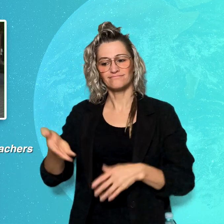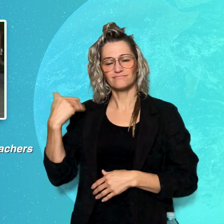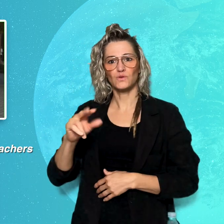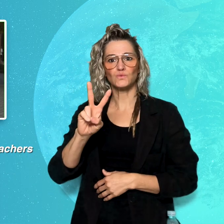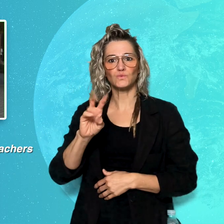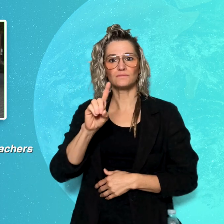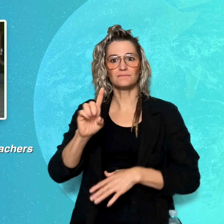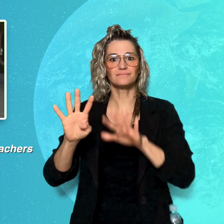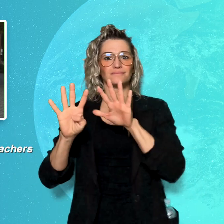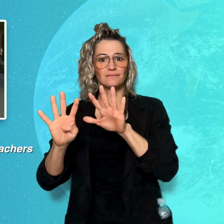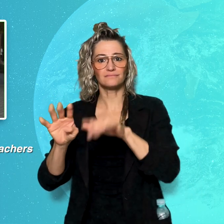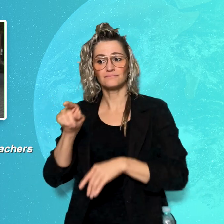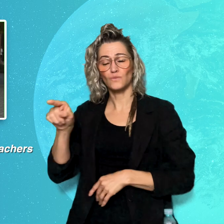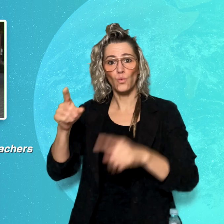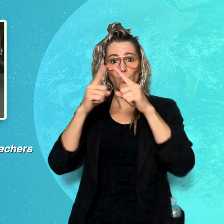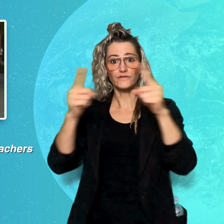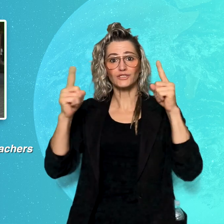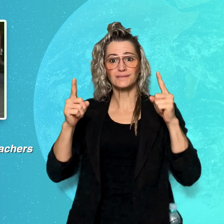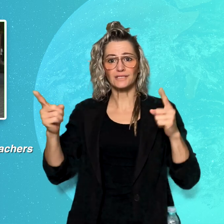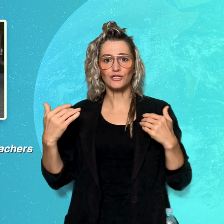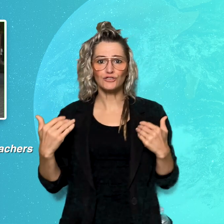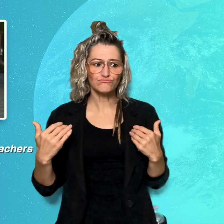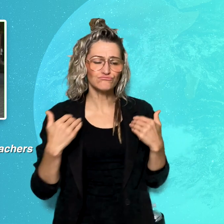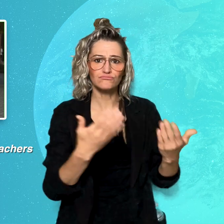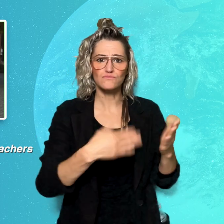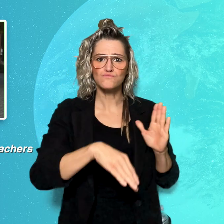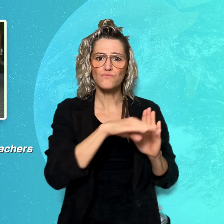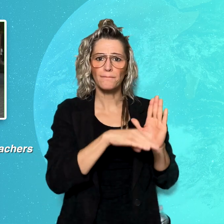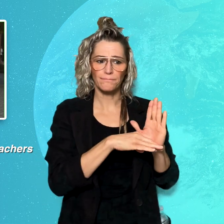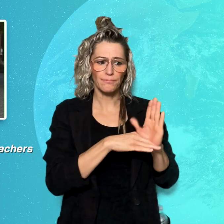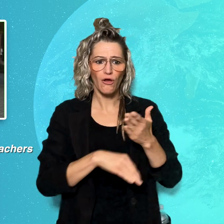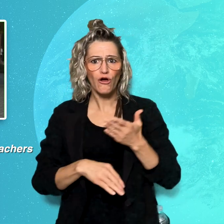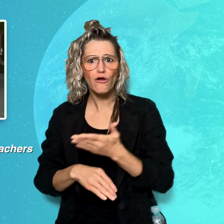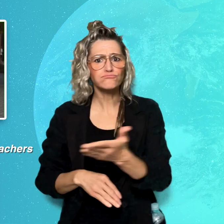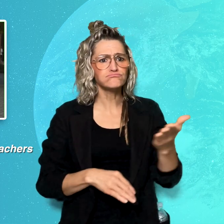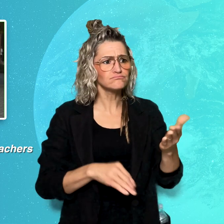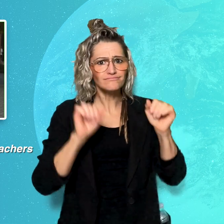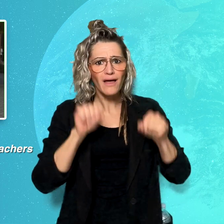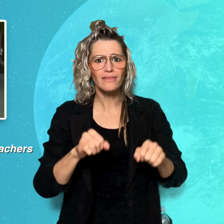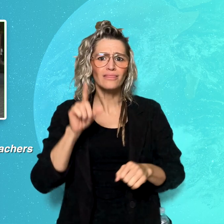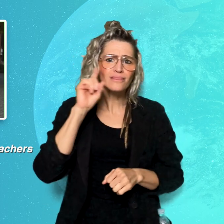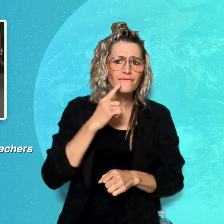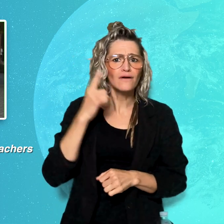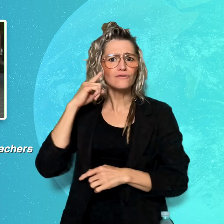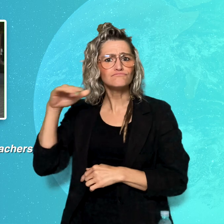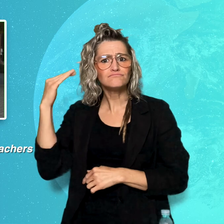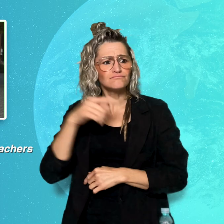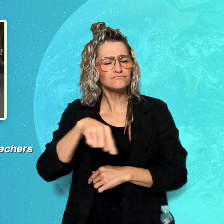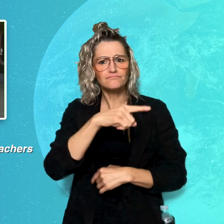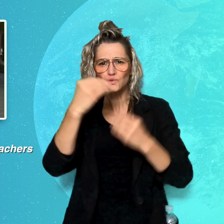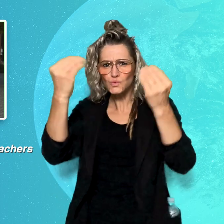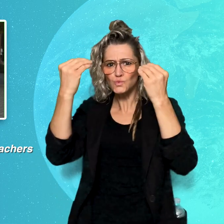which allowed Deaf and hard-of-hearing students who use ISL to be able